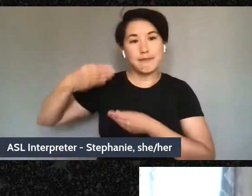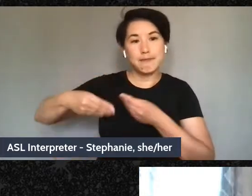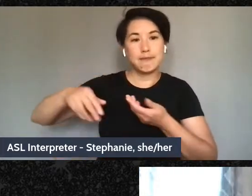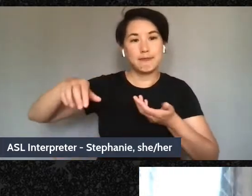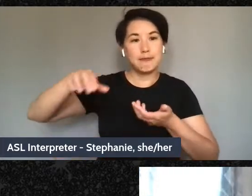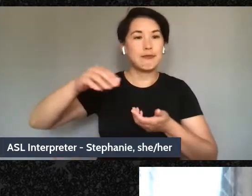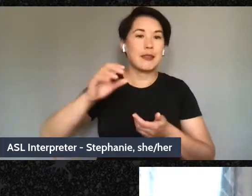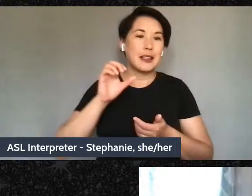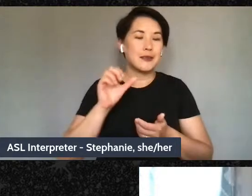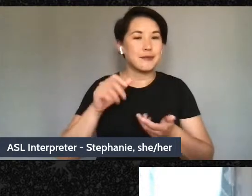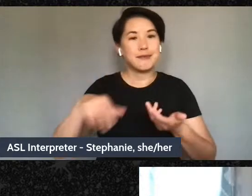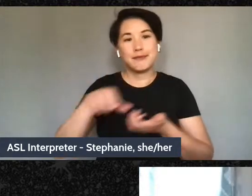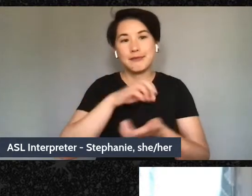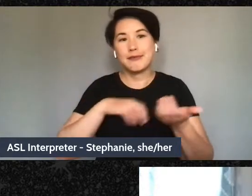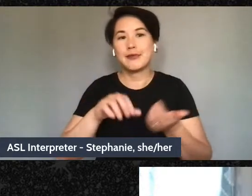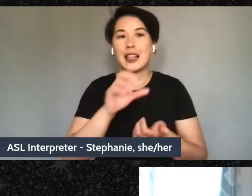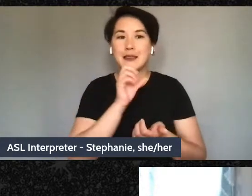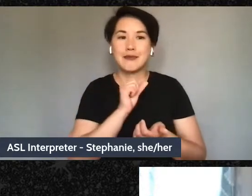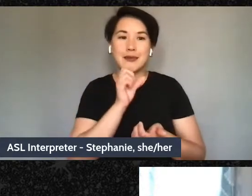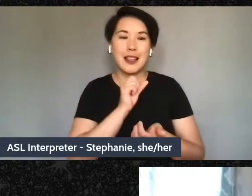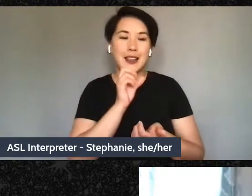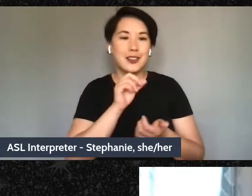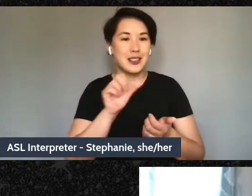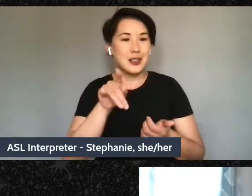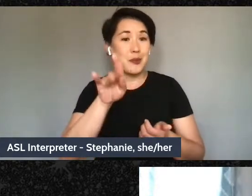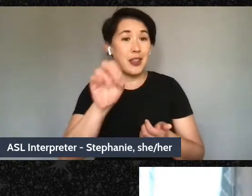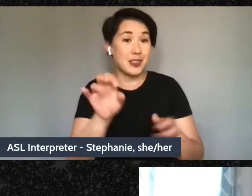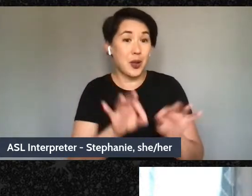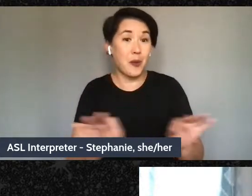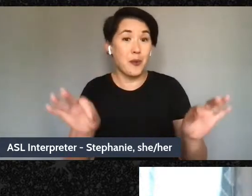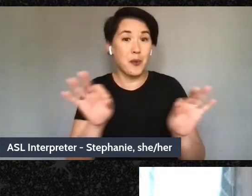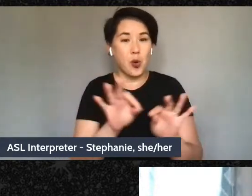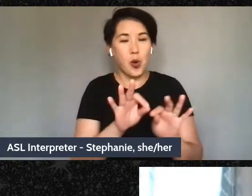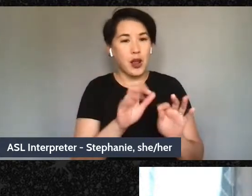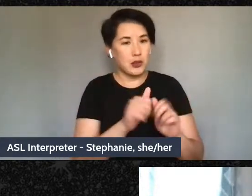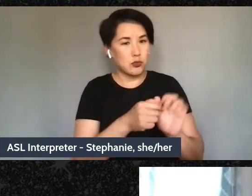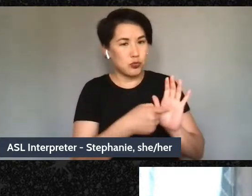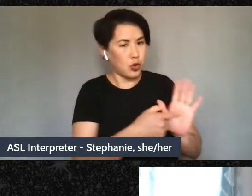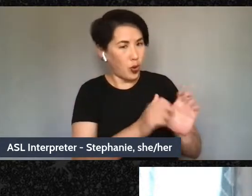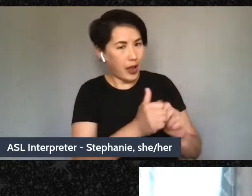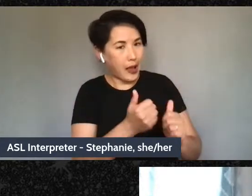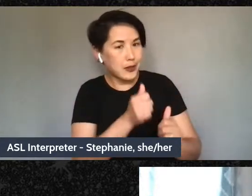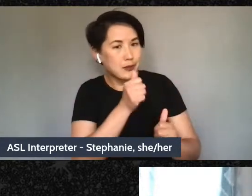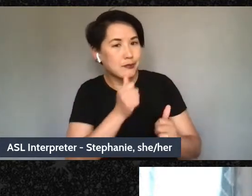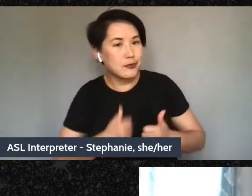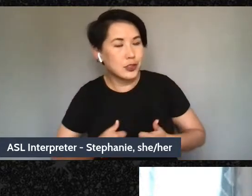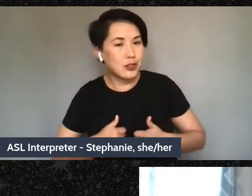survive as marginalized people how to get through by example you know and uh you can't you can't be